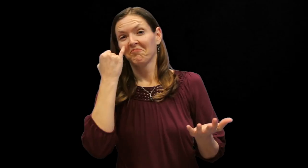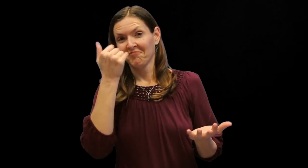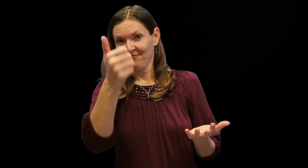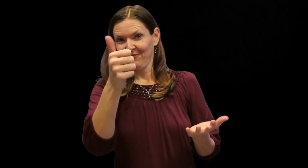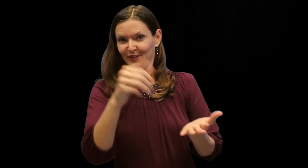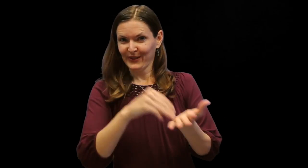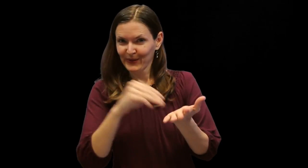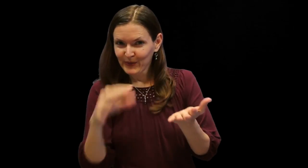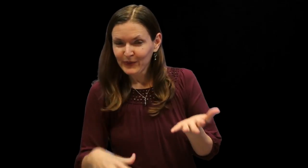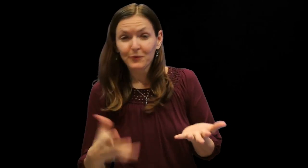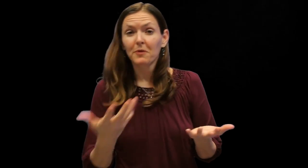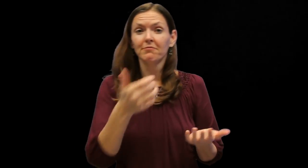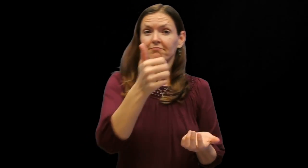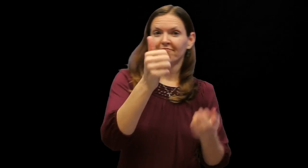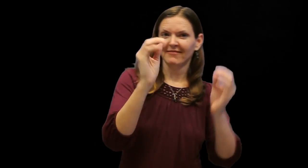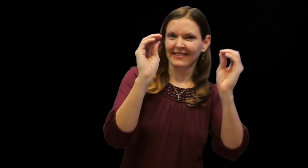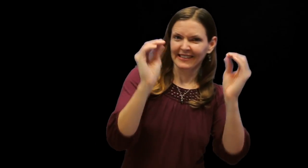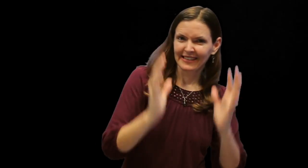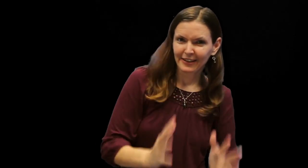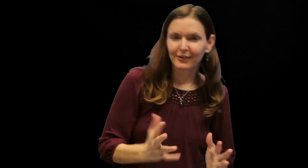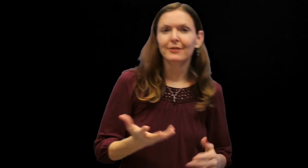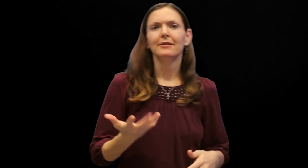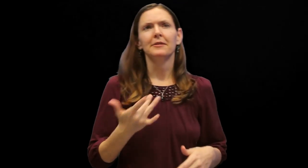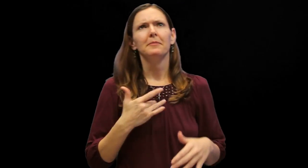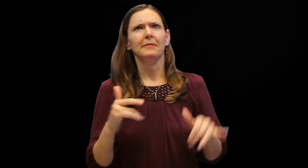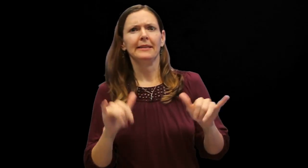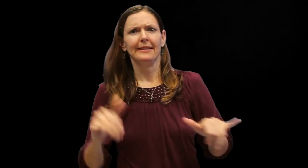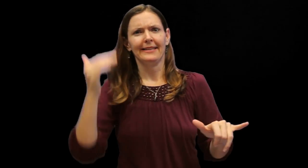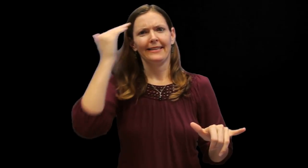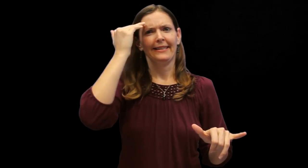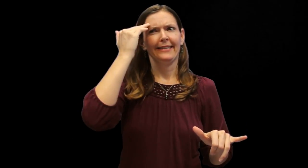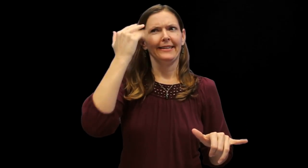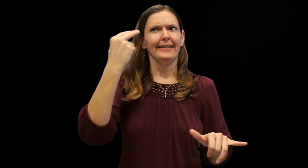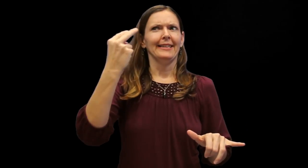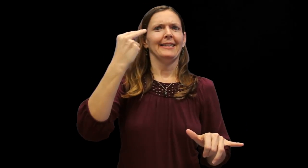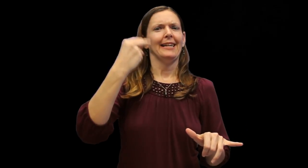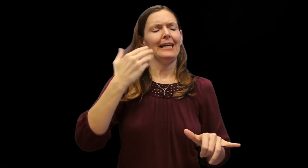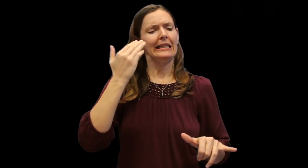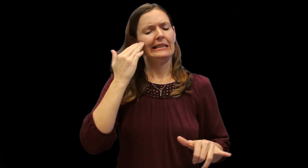If you're a student or if you're a teacher, you have that